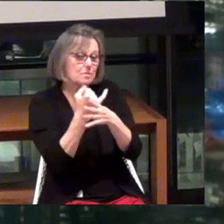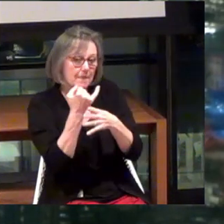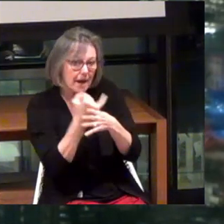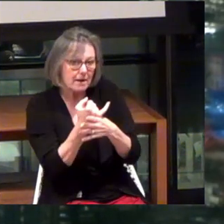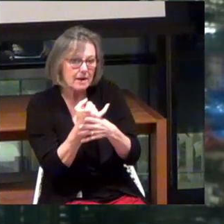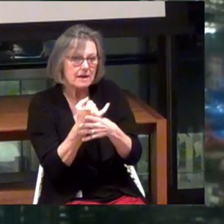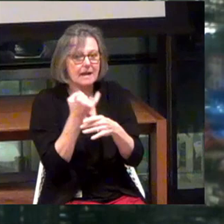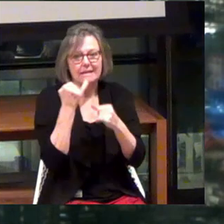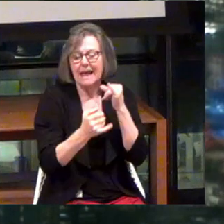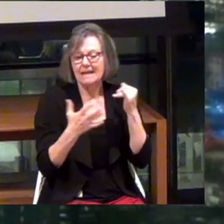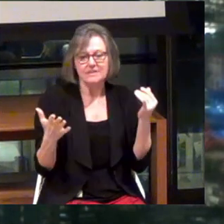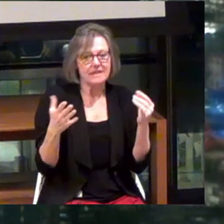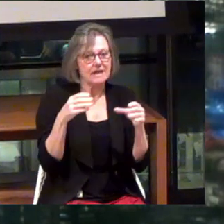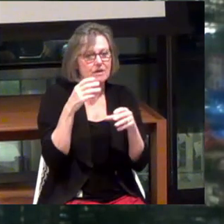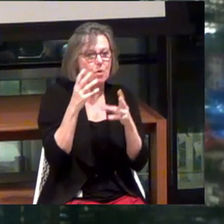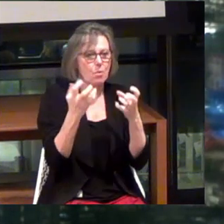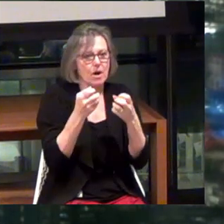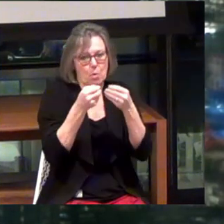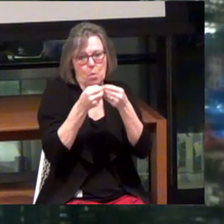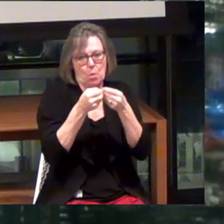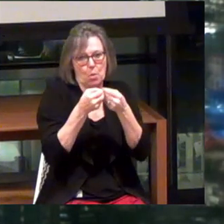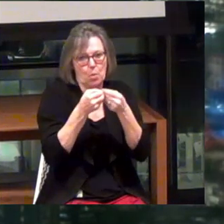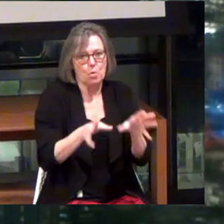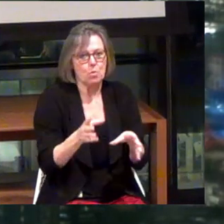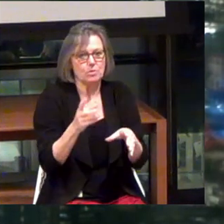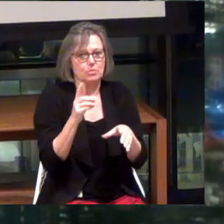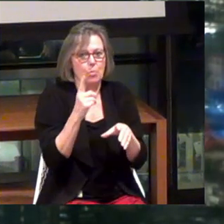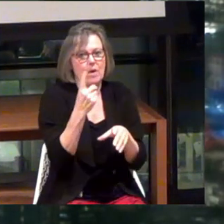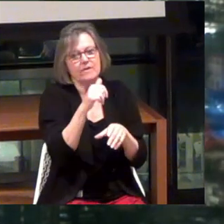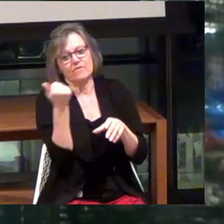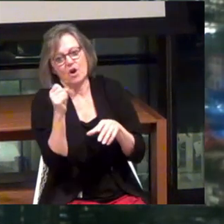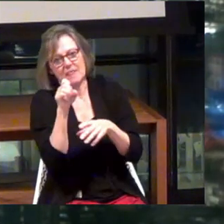the last thing in the world you want to do is lose one of your other senses.